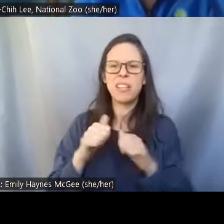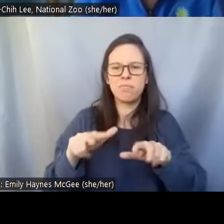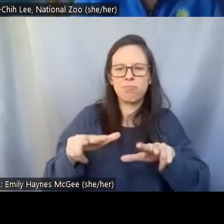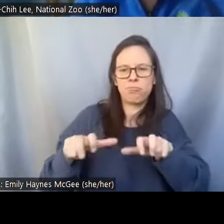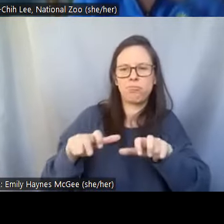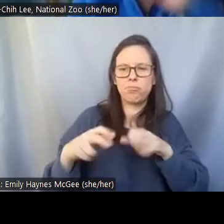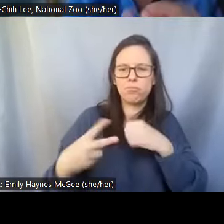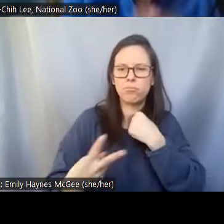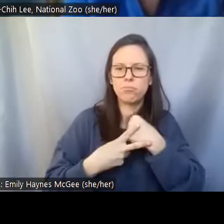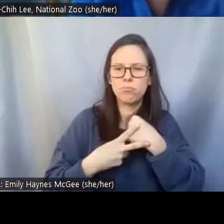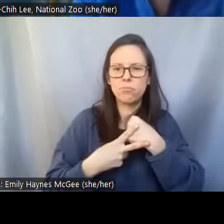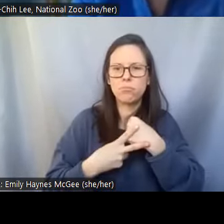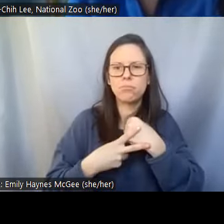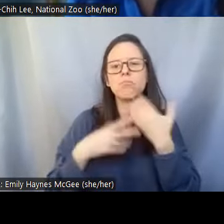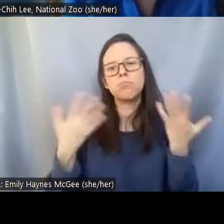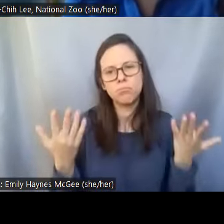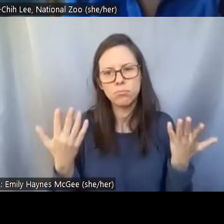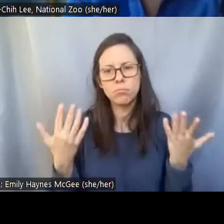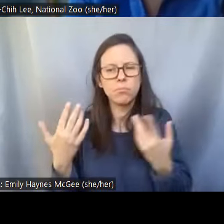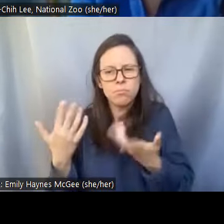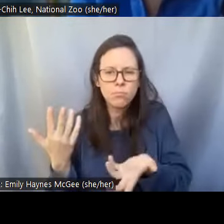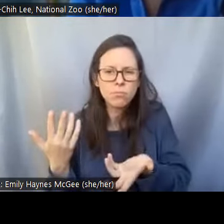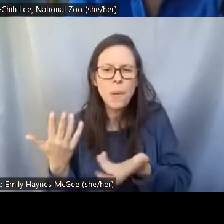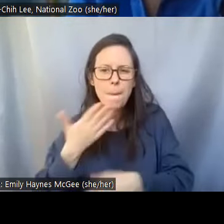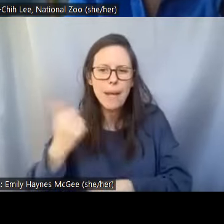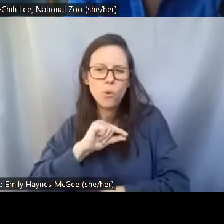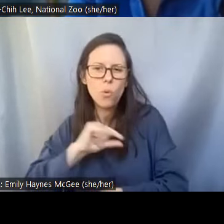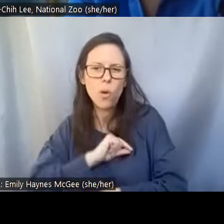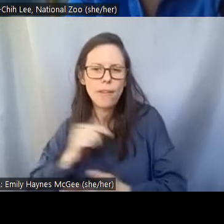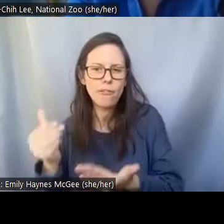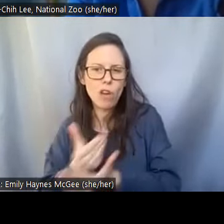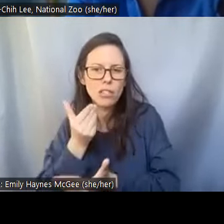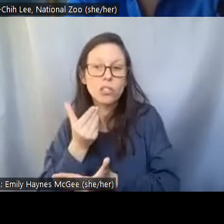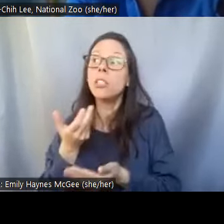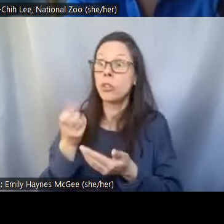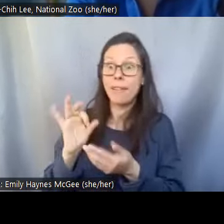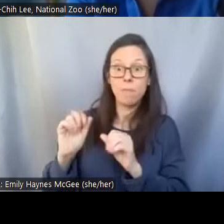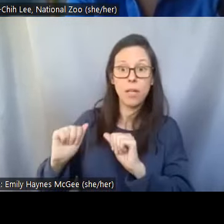didn't go through that freezing procedure. So if we can we try to collect fresh semen on the same day